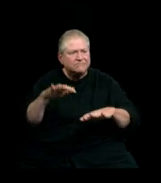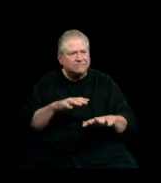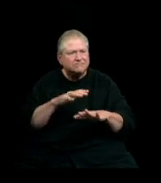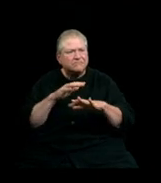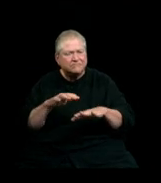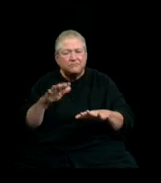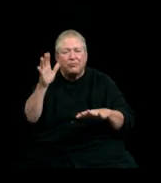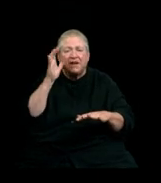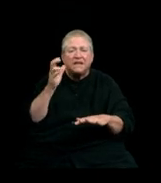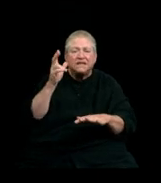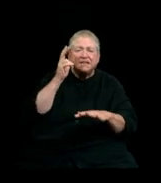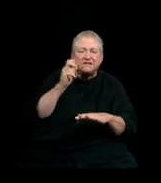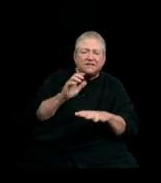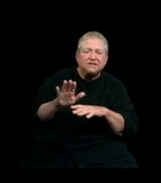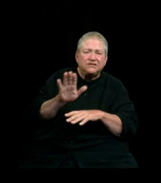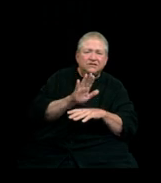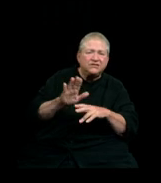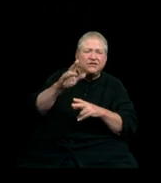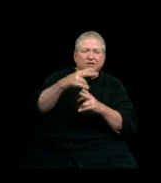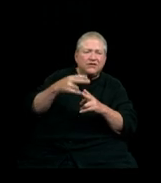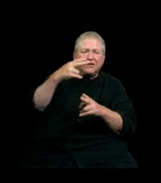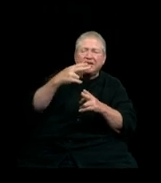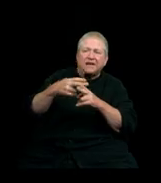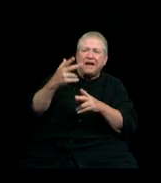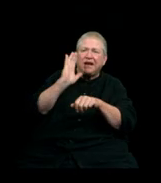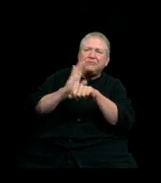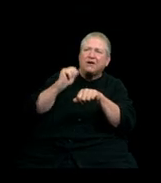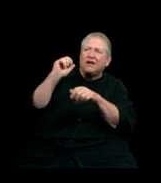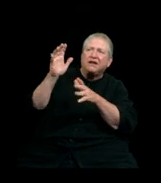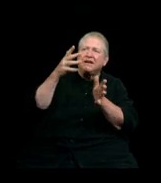Listen to your name while the winds keep calling